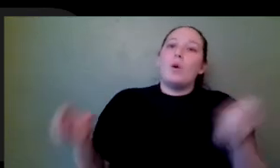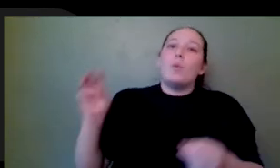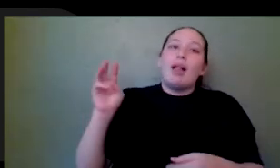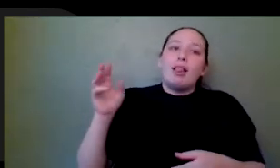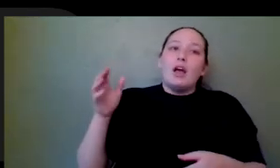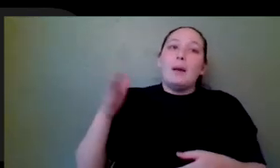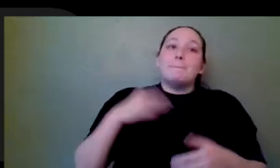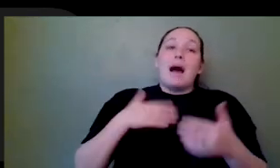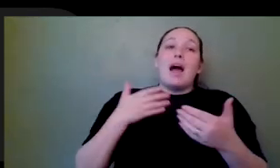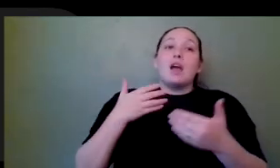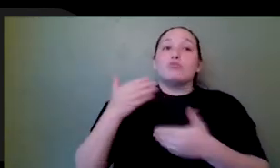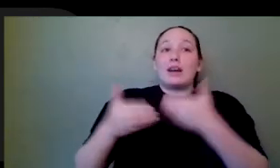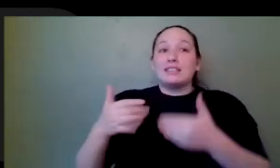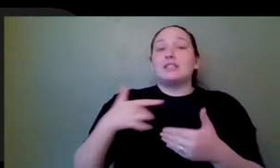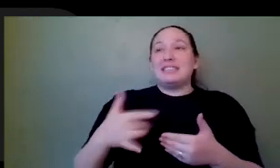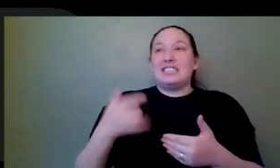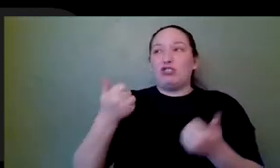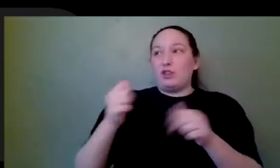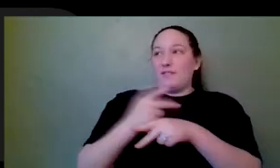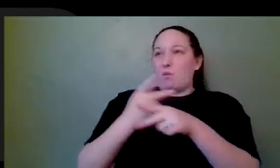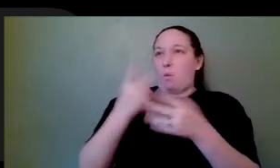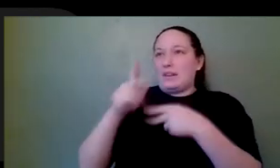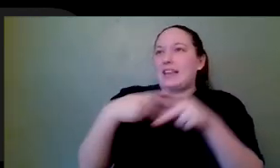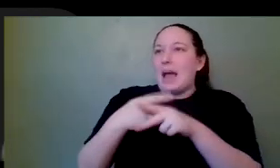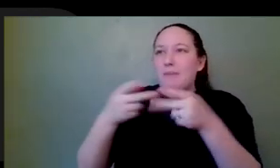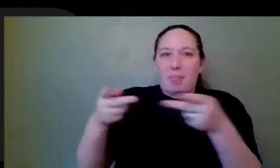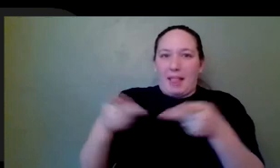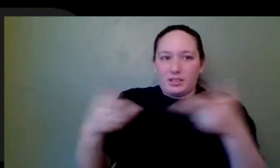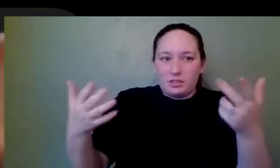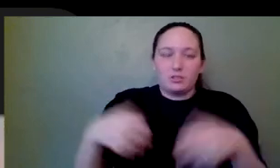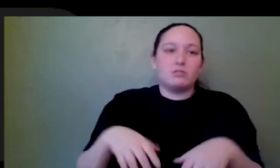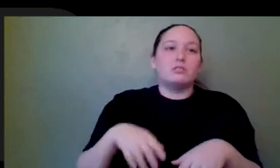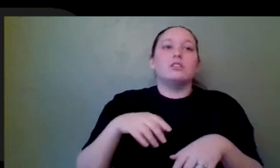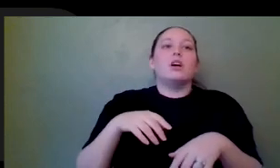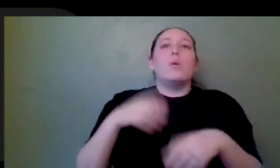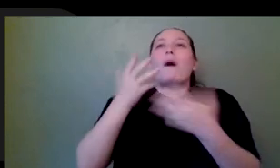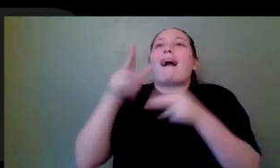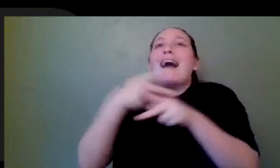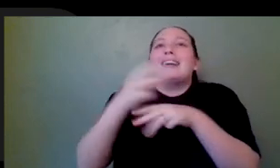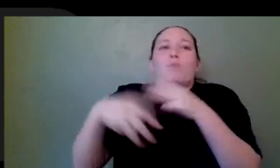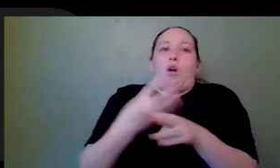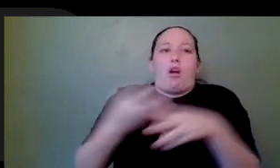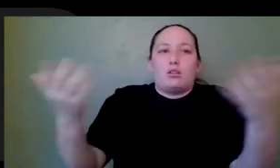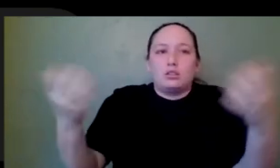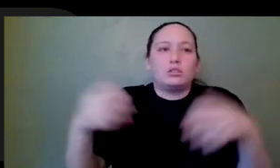I'll start with what type of place it is like the world, not just the room, but like what kind of world is this? Is this a high conflict world or is